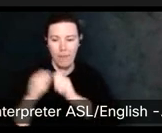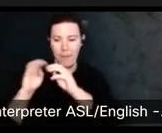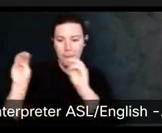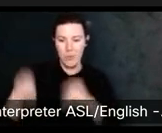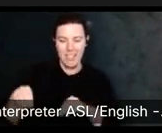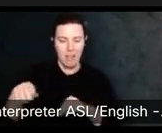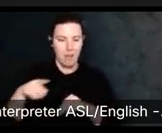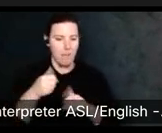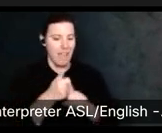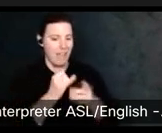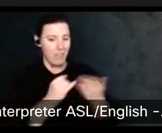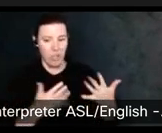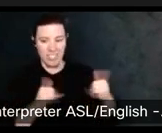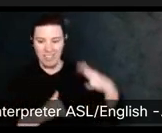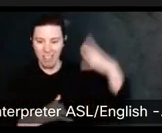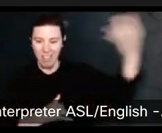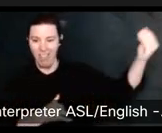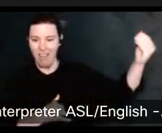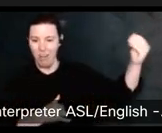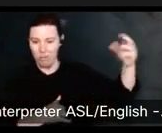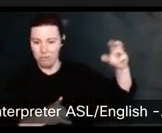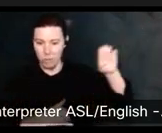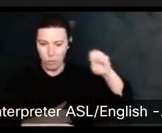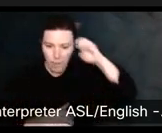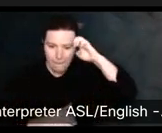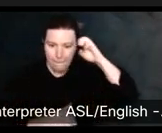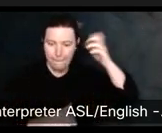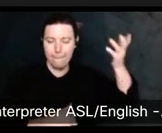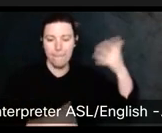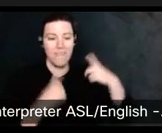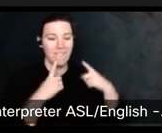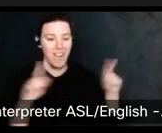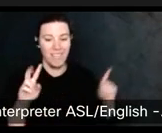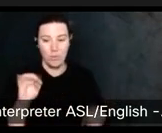Finally, in May of 2007, the museum decided to cancel training round.